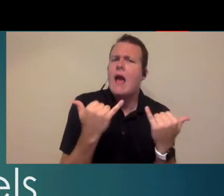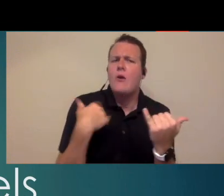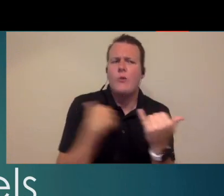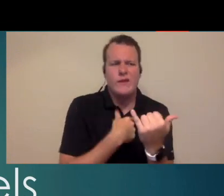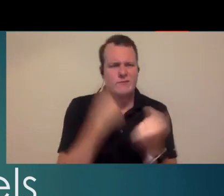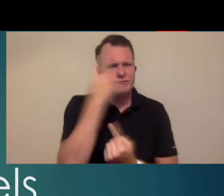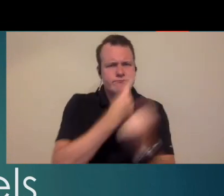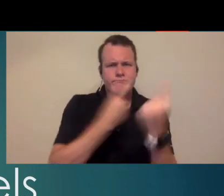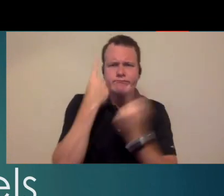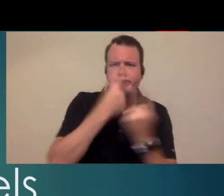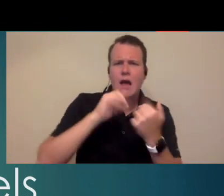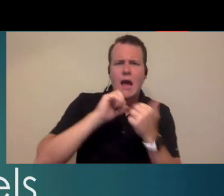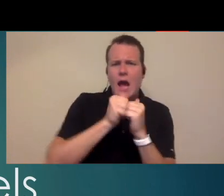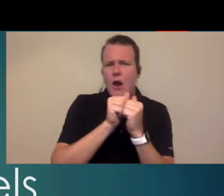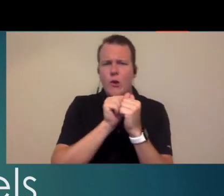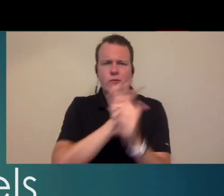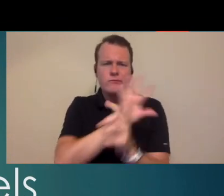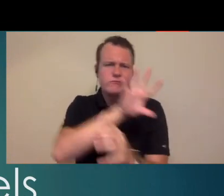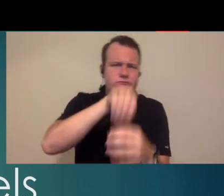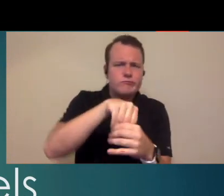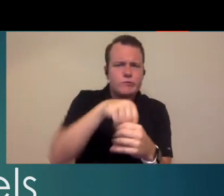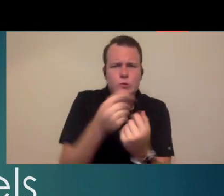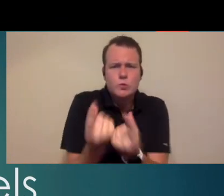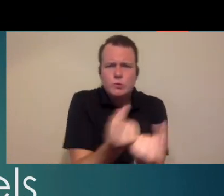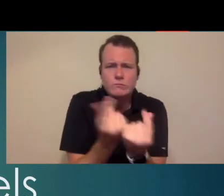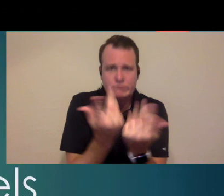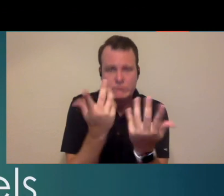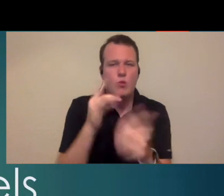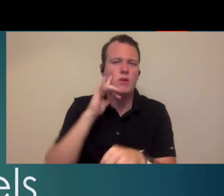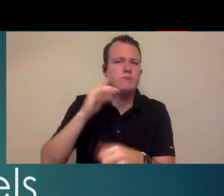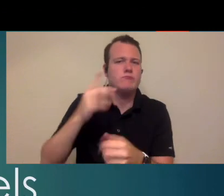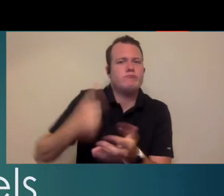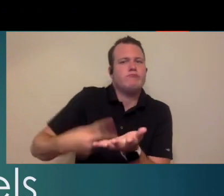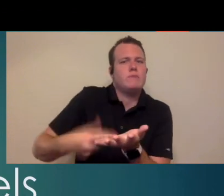that we have to kind of consider so we'll touch on that just a little bit um